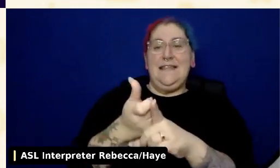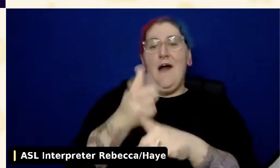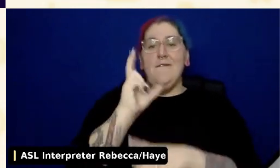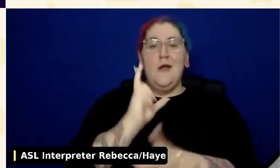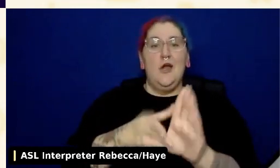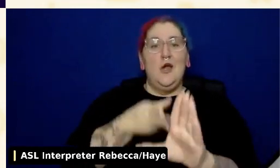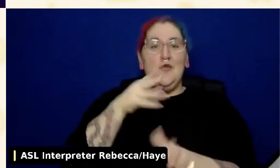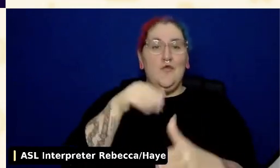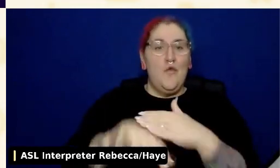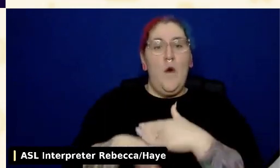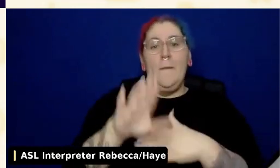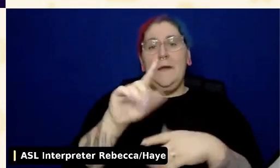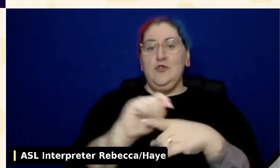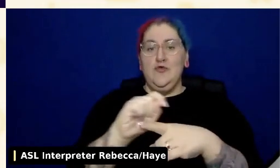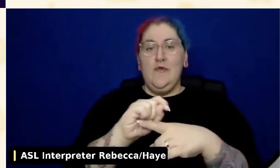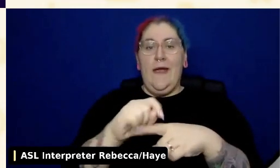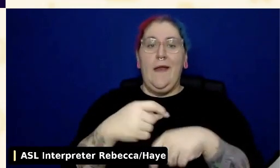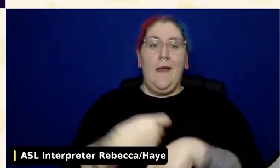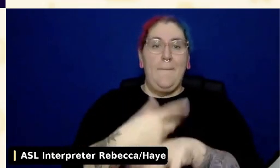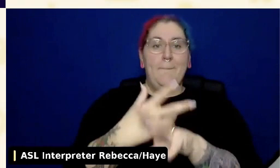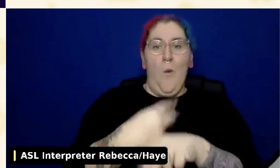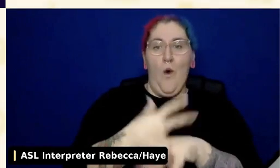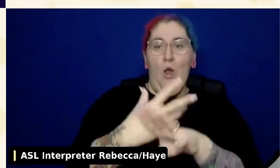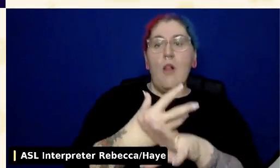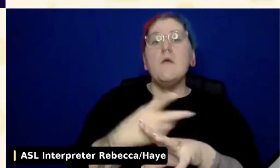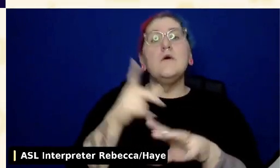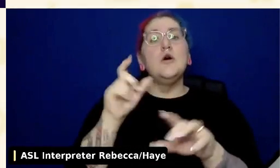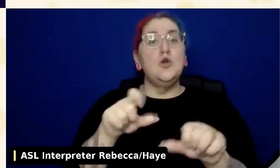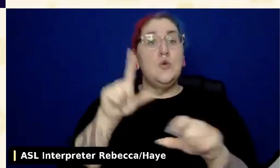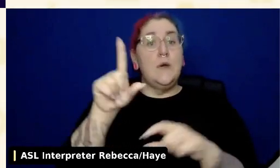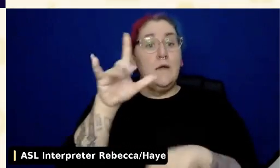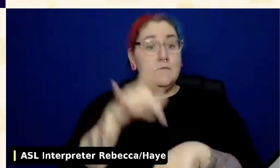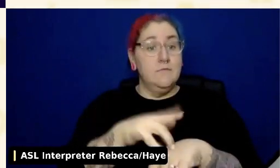with their training portal and fill out all the information.